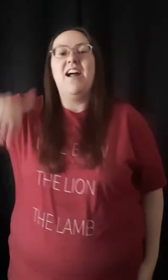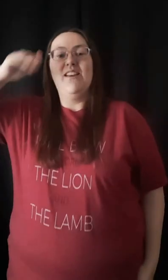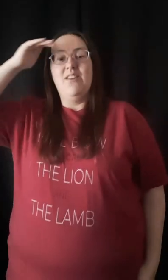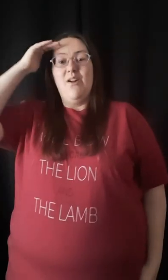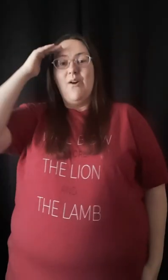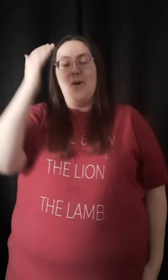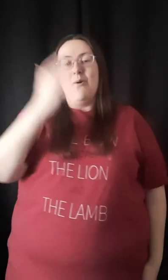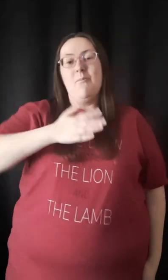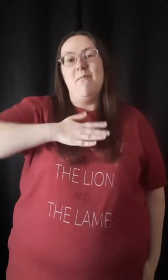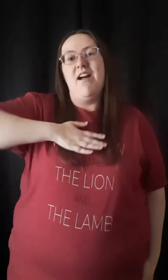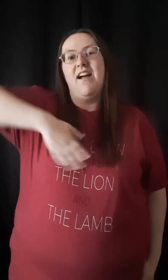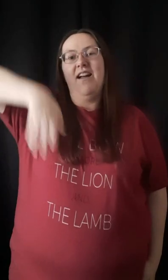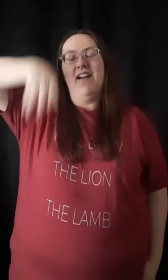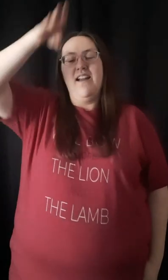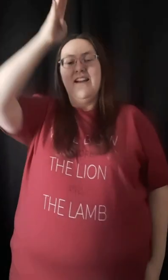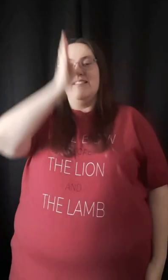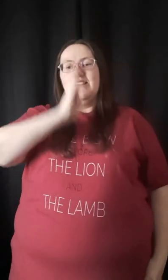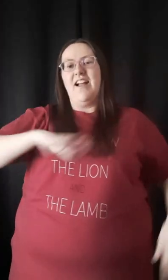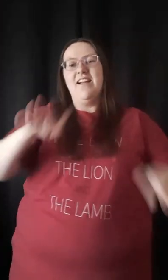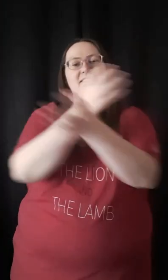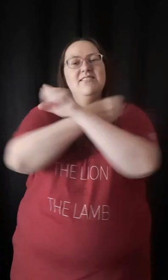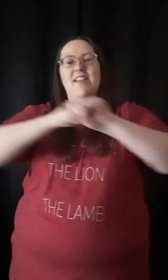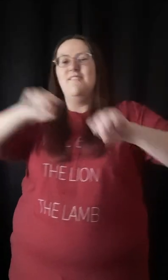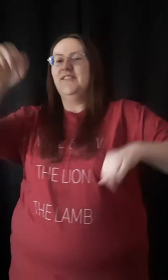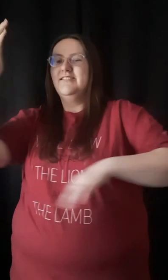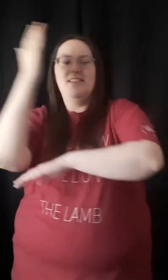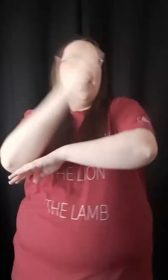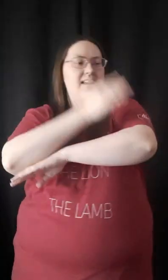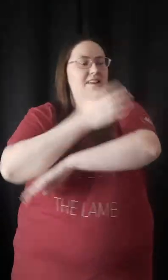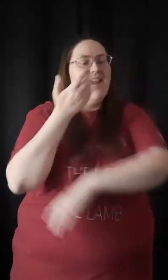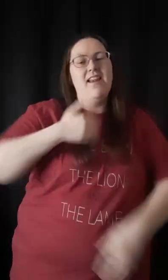'Cause I know my God saved the day